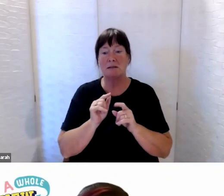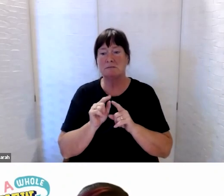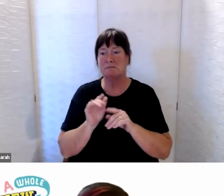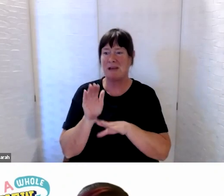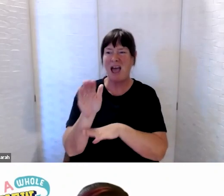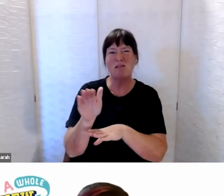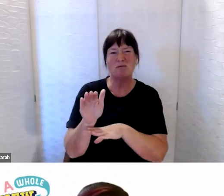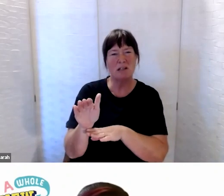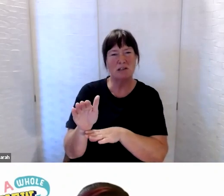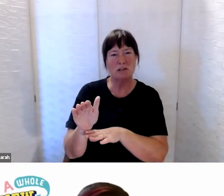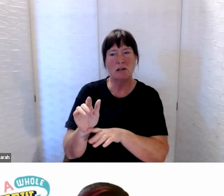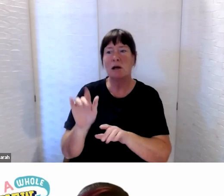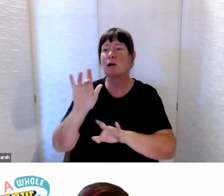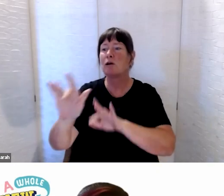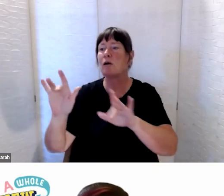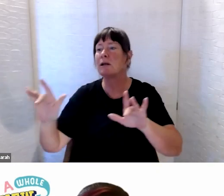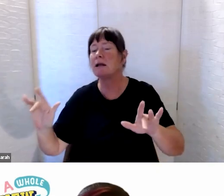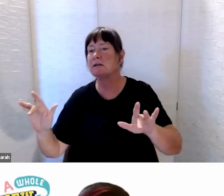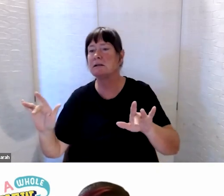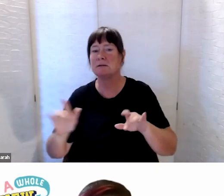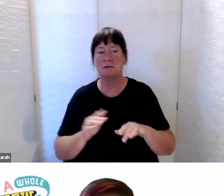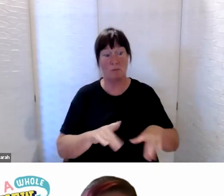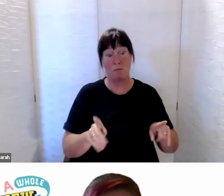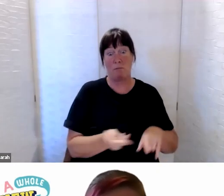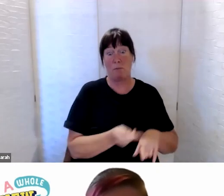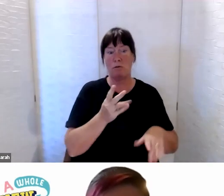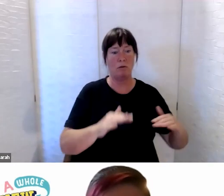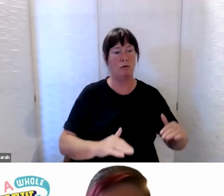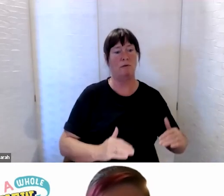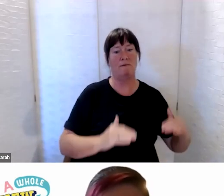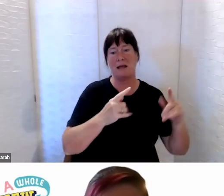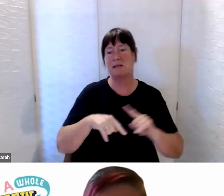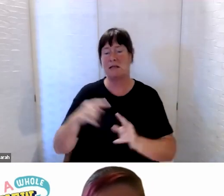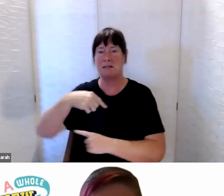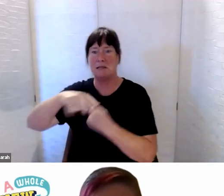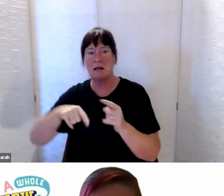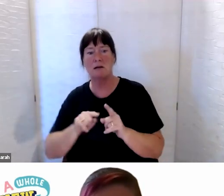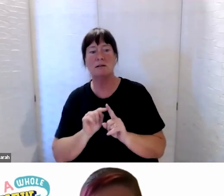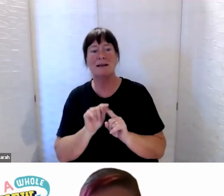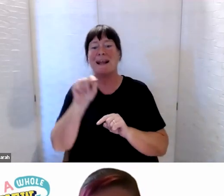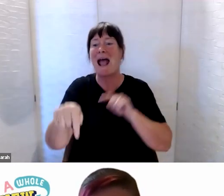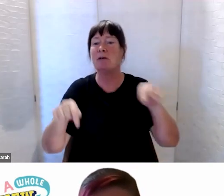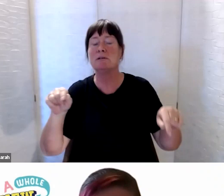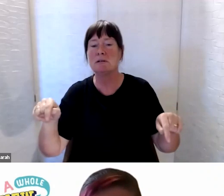through both the floods and the cyclones, and we’ve really, and we’ve put some staff